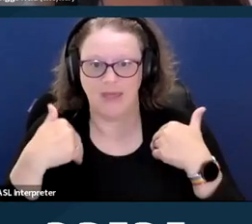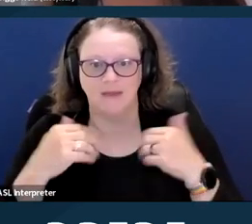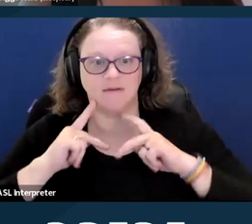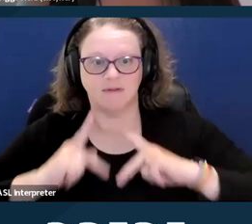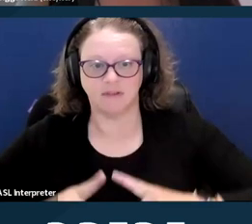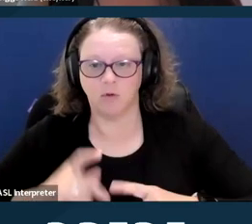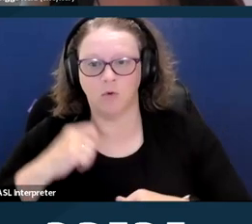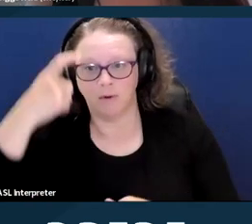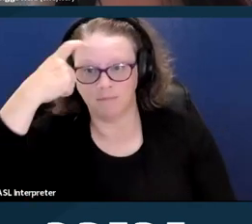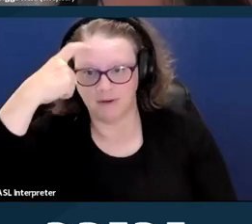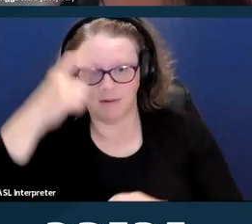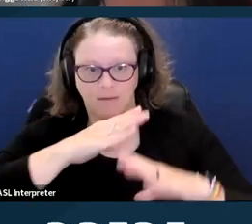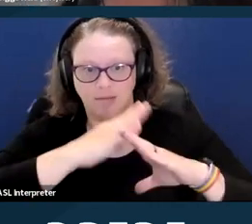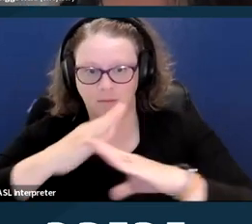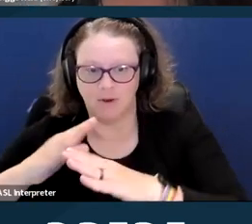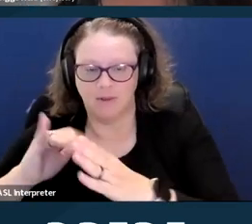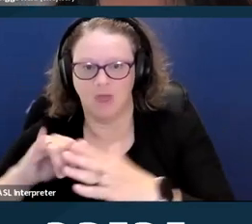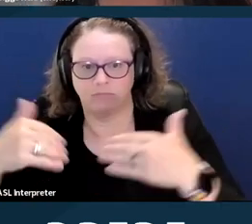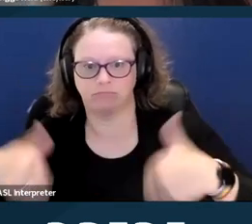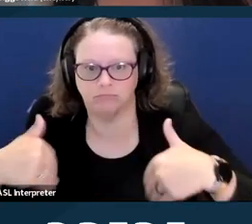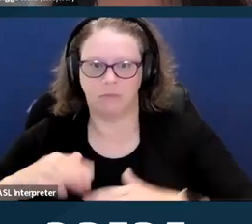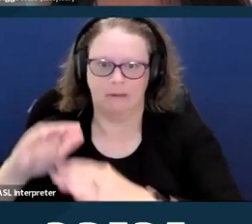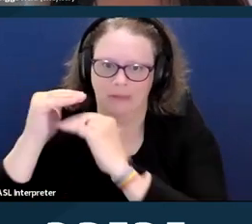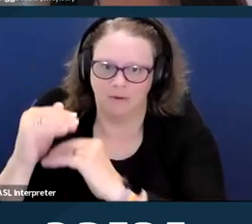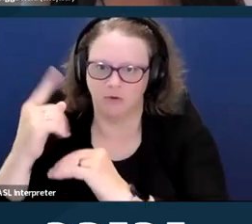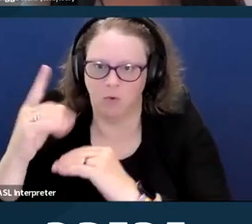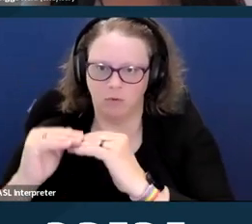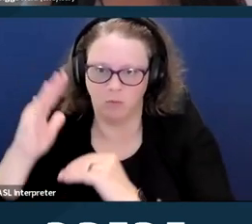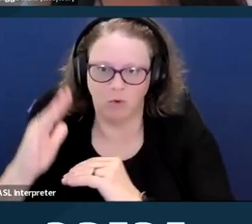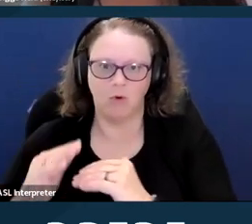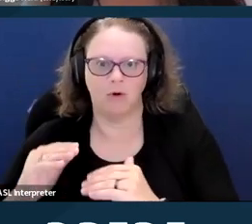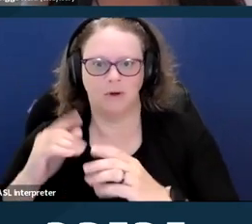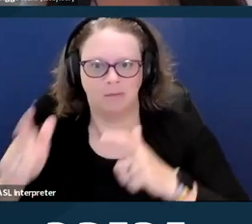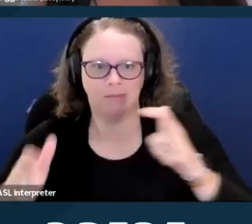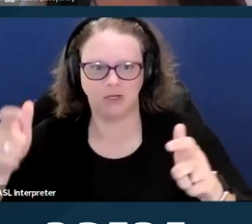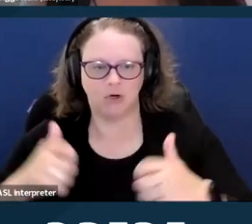one or more major life activities, a person who has a history or record of such impairment